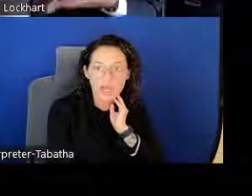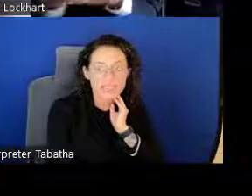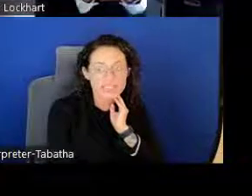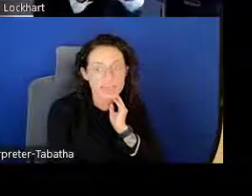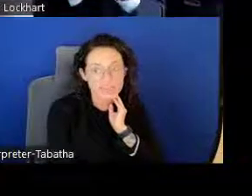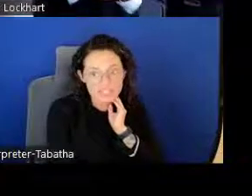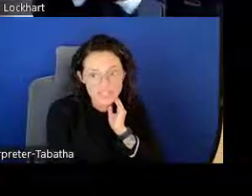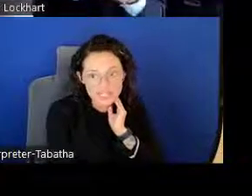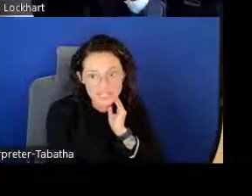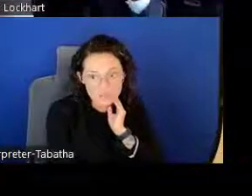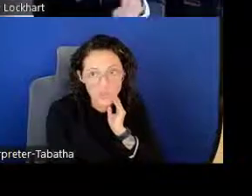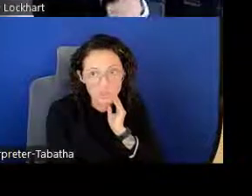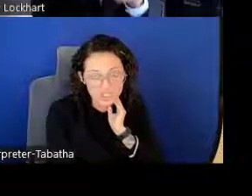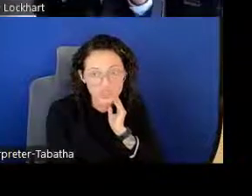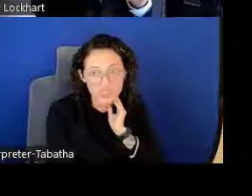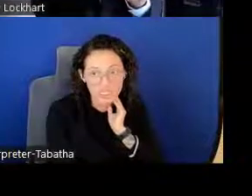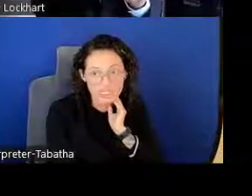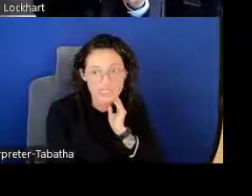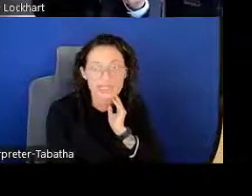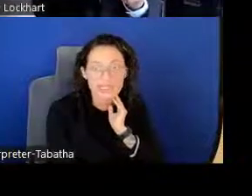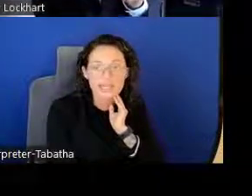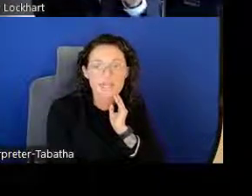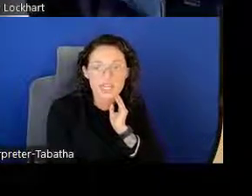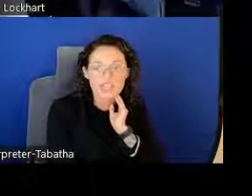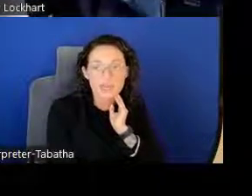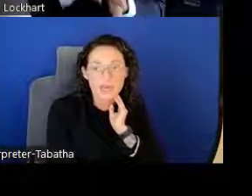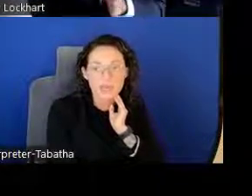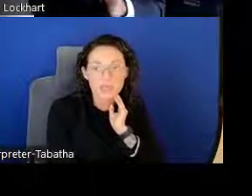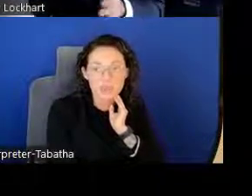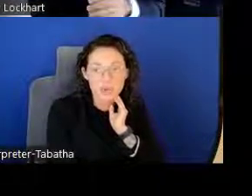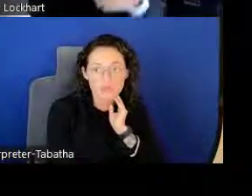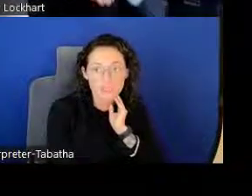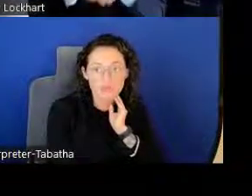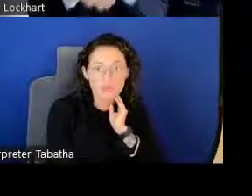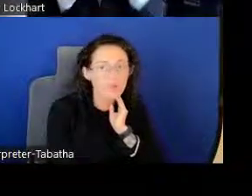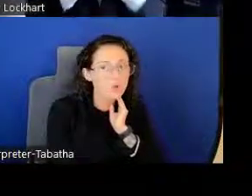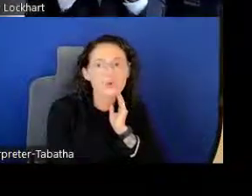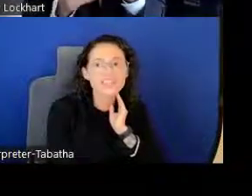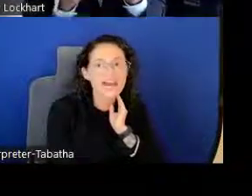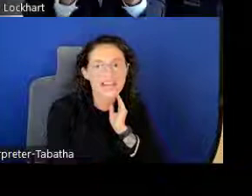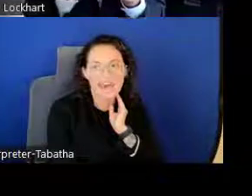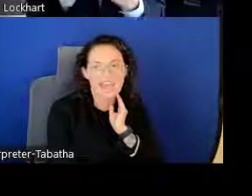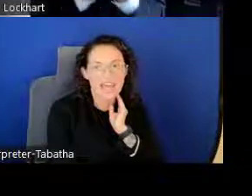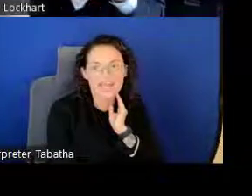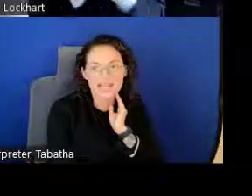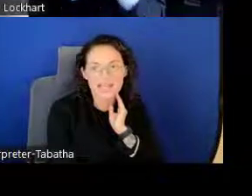I like to emphasize this. When we do collect information about the loans, the reviewer will not have access